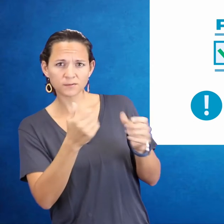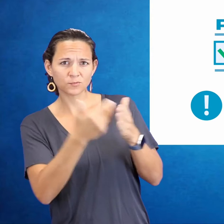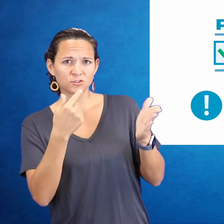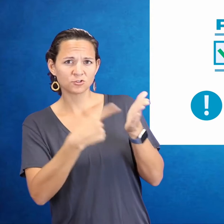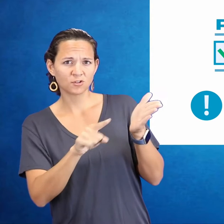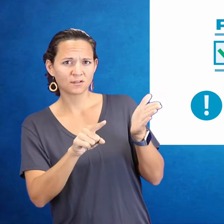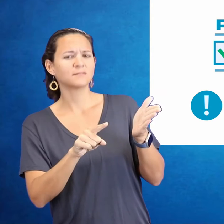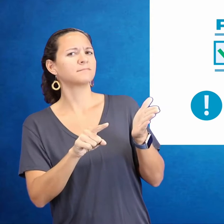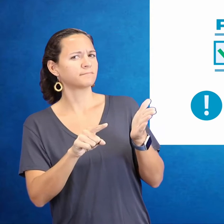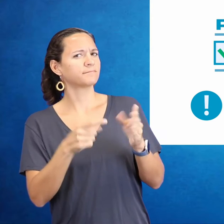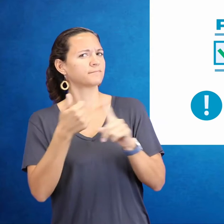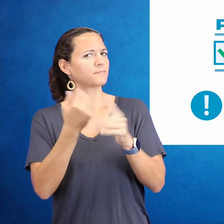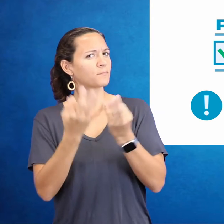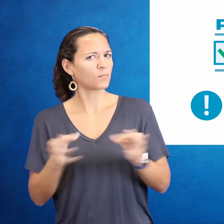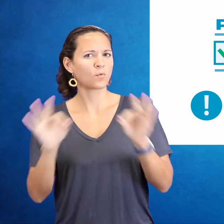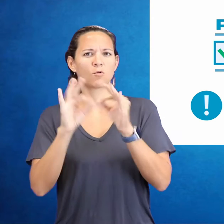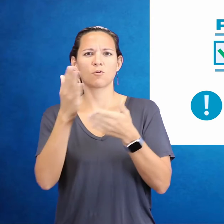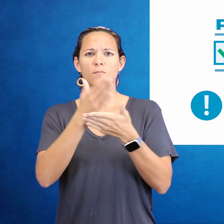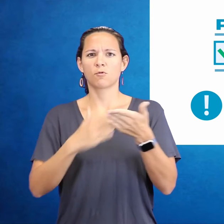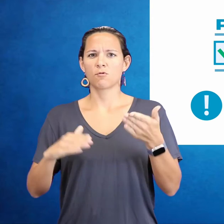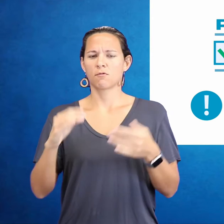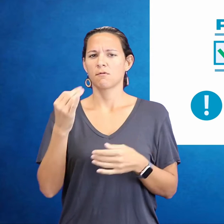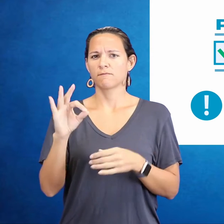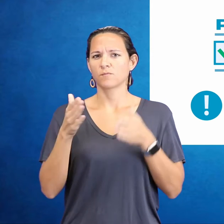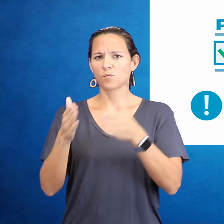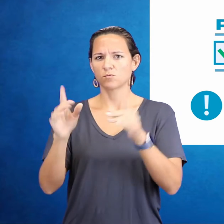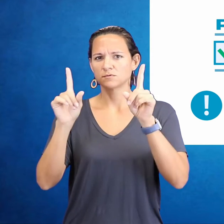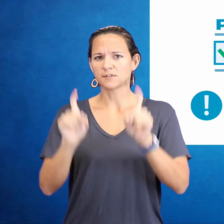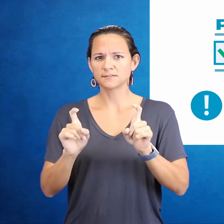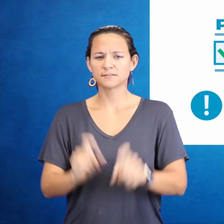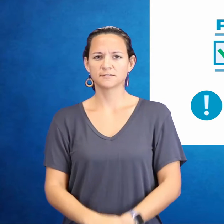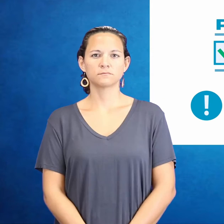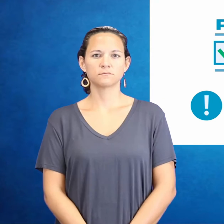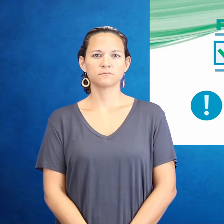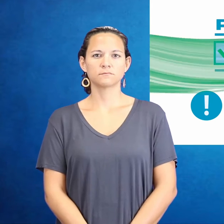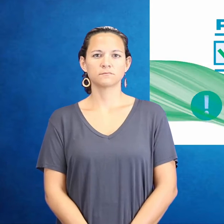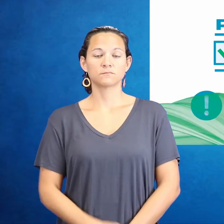part of the road test.